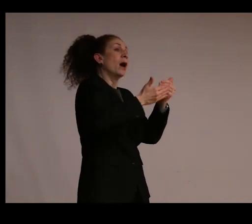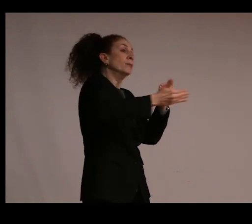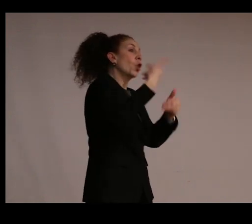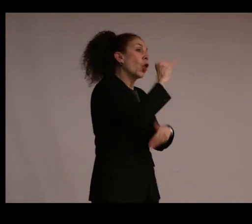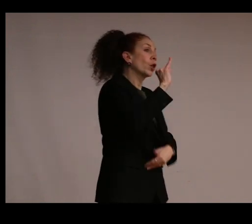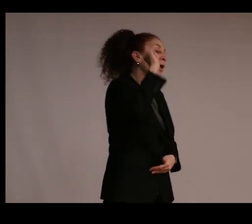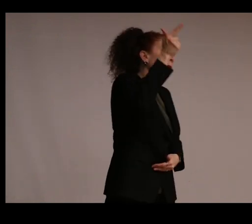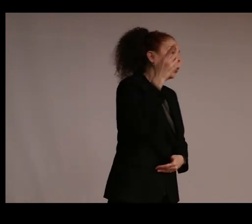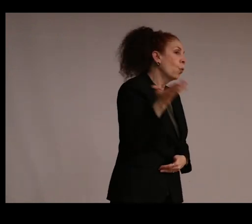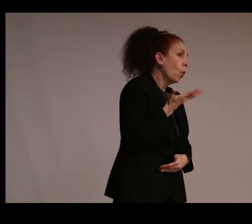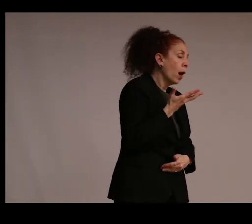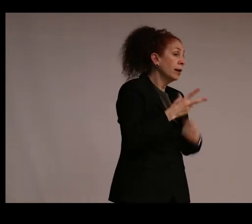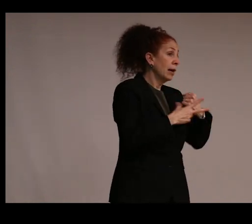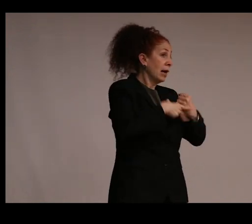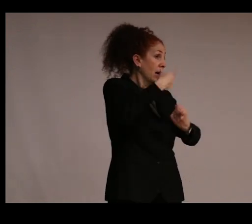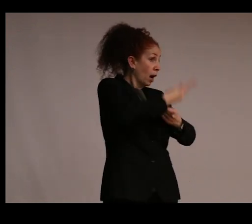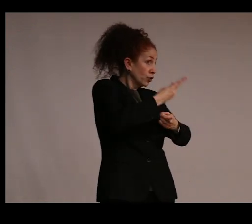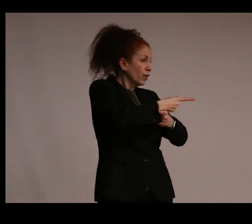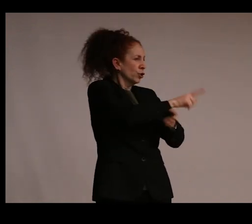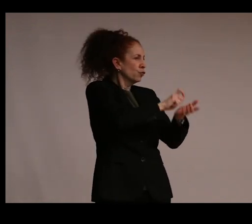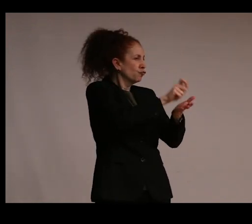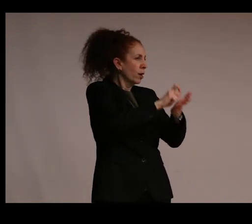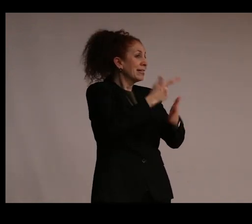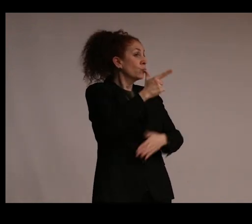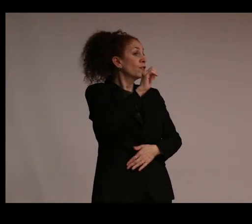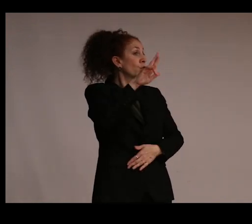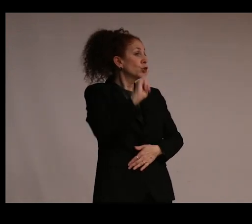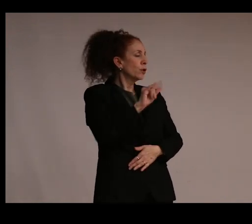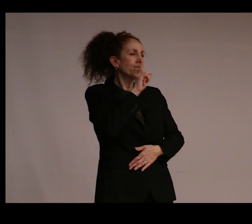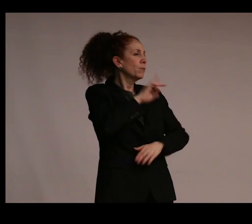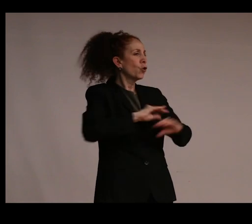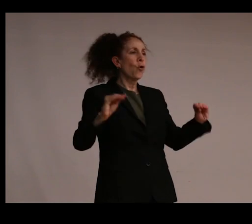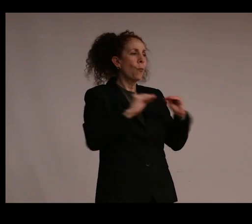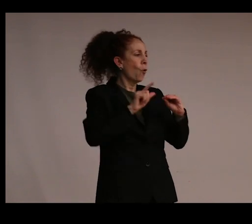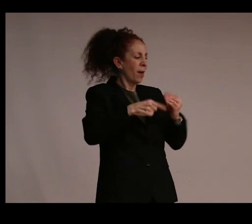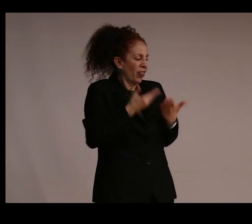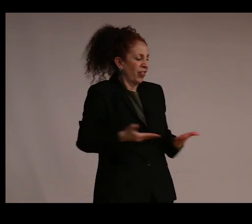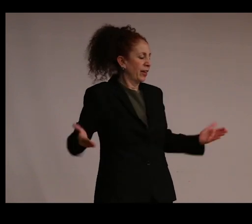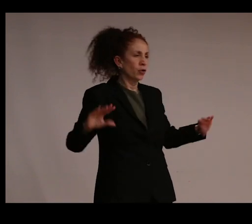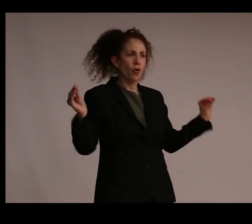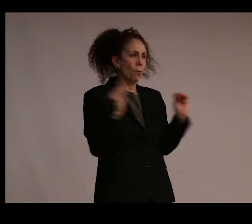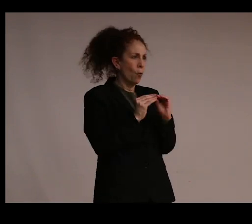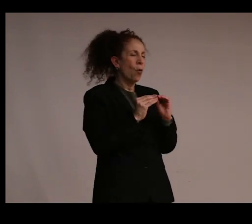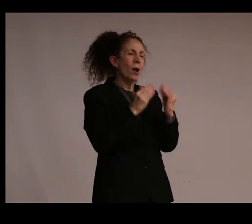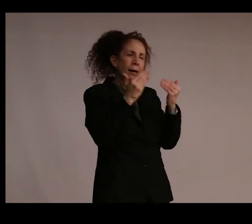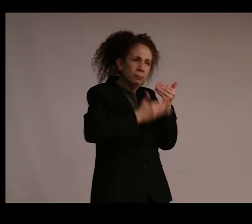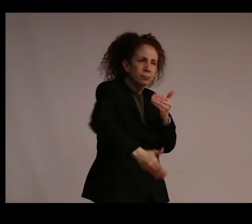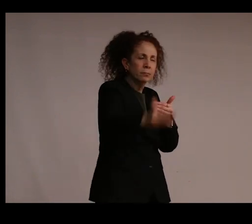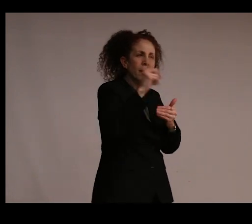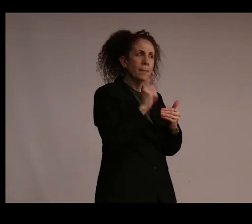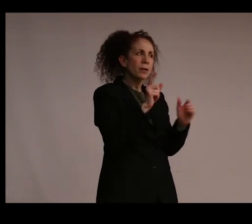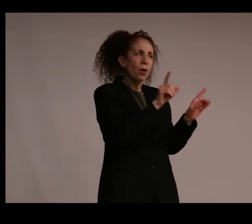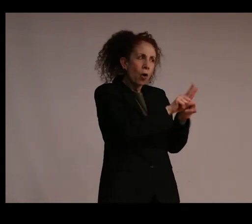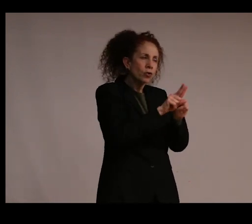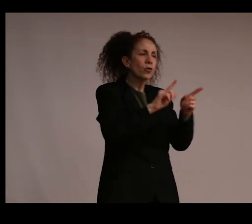Conservation," she writes, "in the 21st century can no longer just be about objects. Conservation also has to be about the people whose